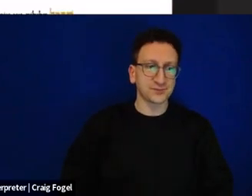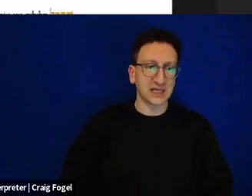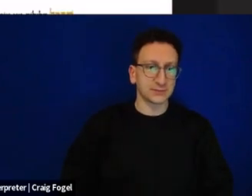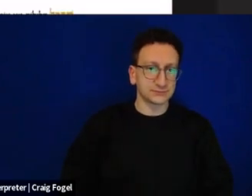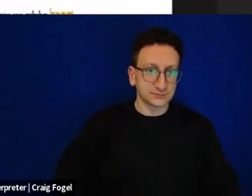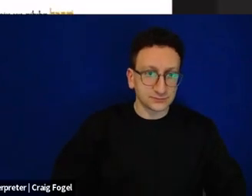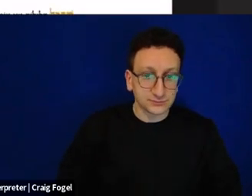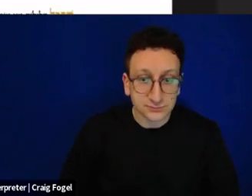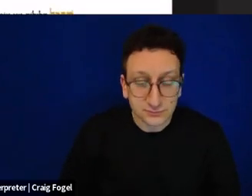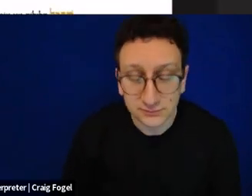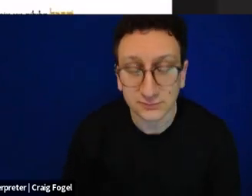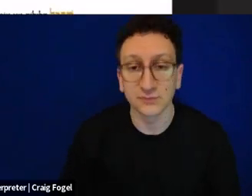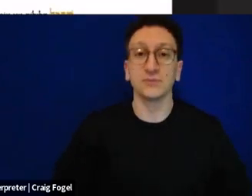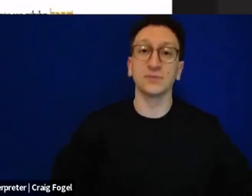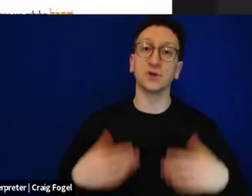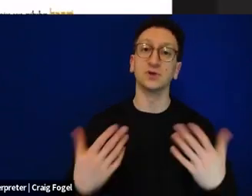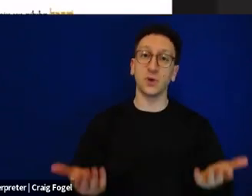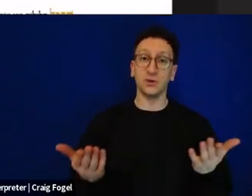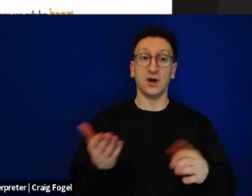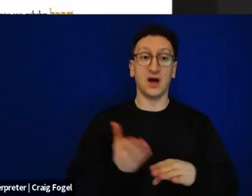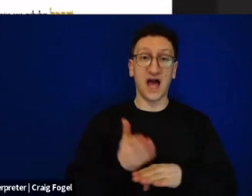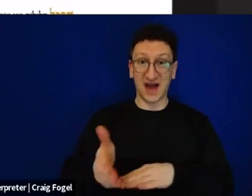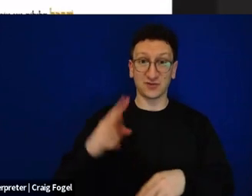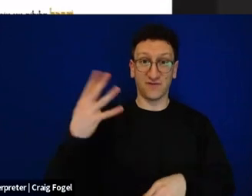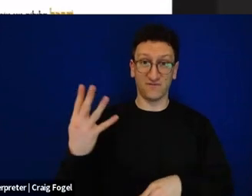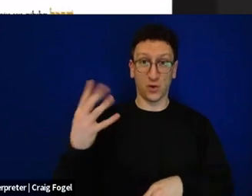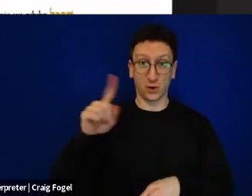So as I mentioned, right after the page of Ma nishtana in our Haggadah, we created a